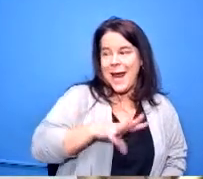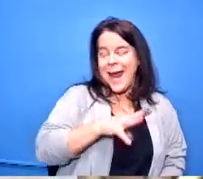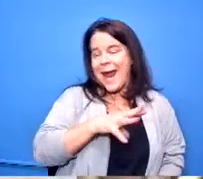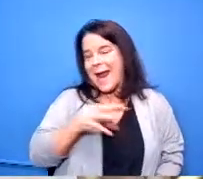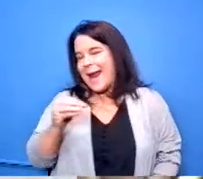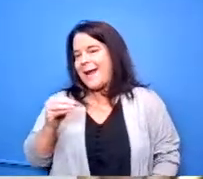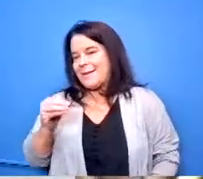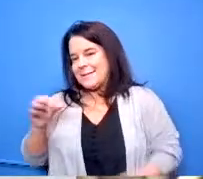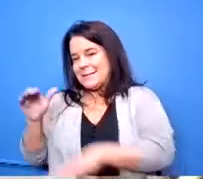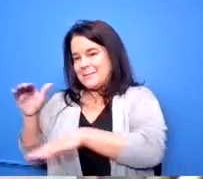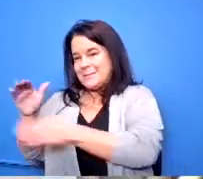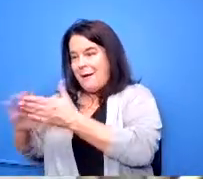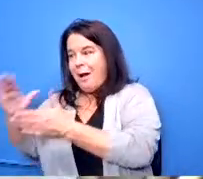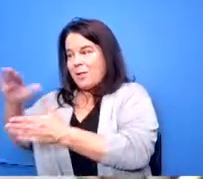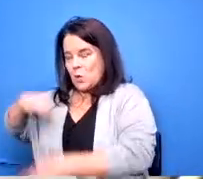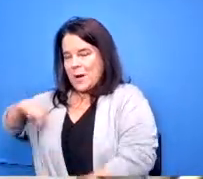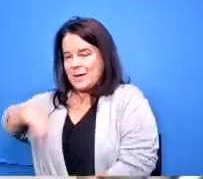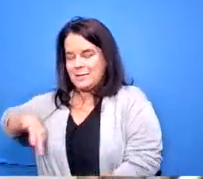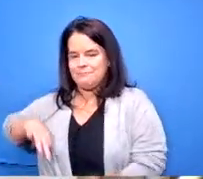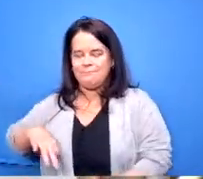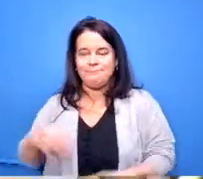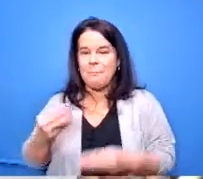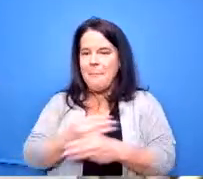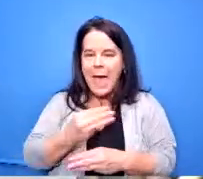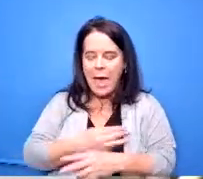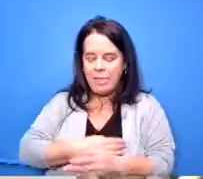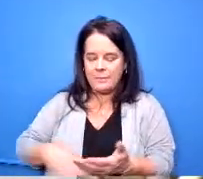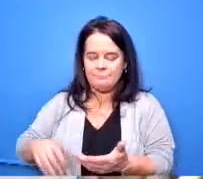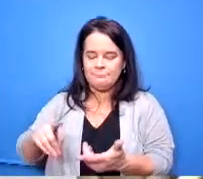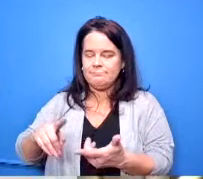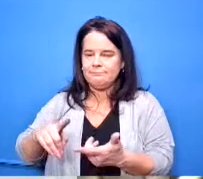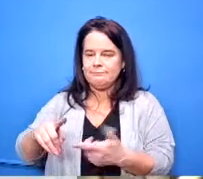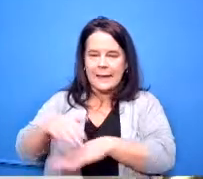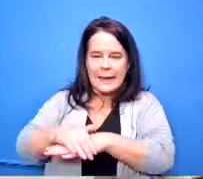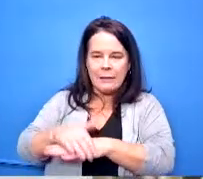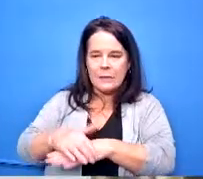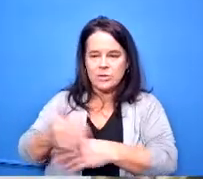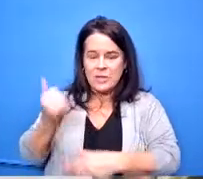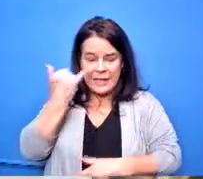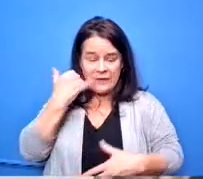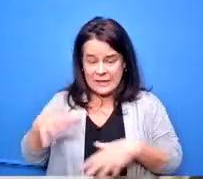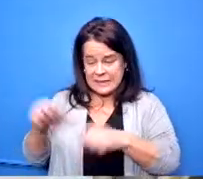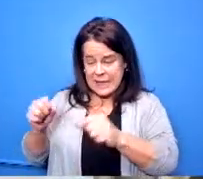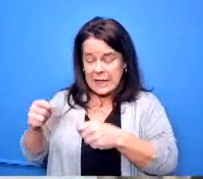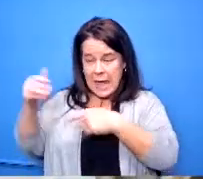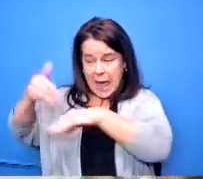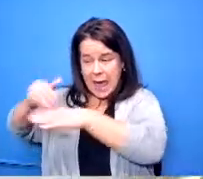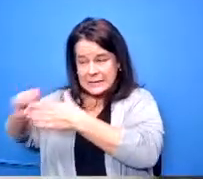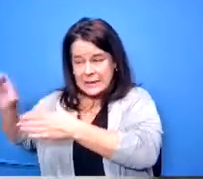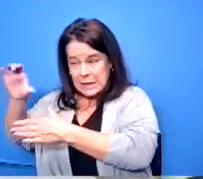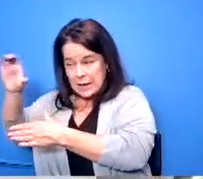credits if i take math at sinclair it counts as my high school and in college credit science any